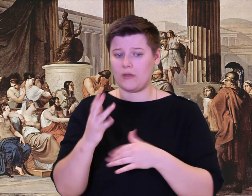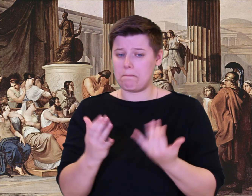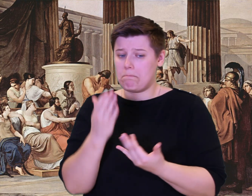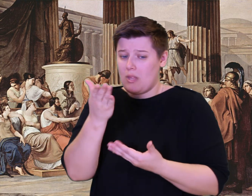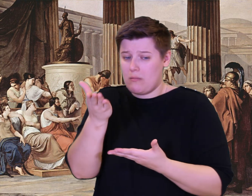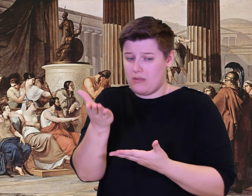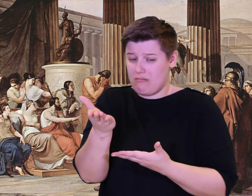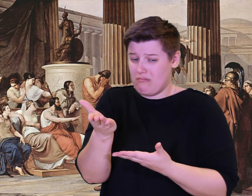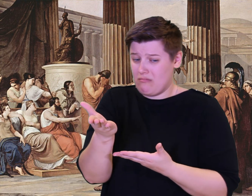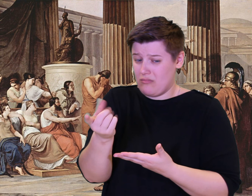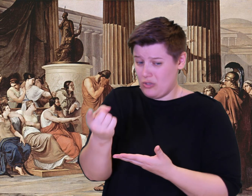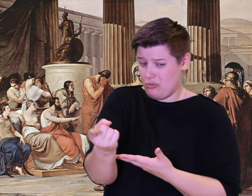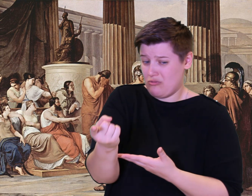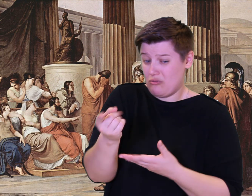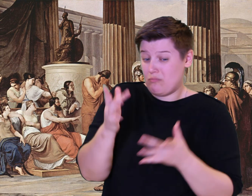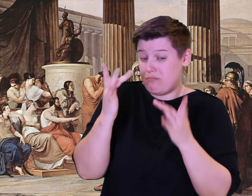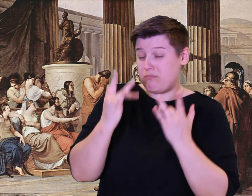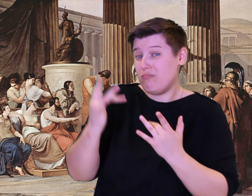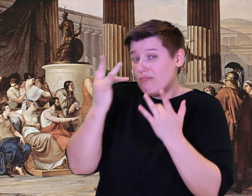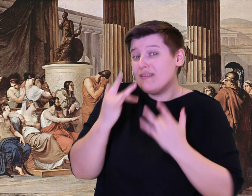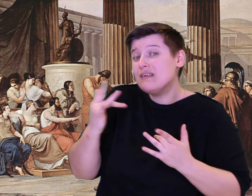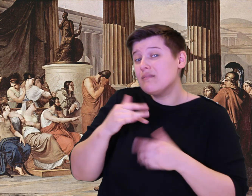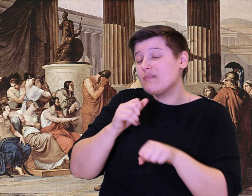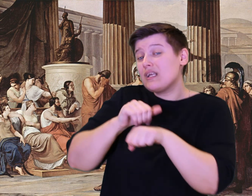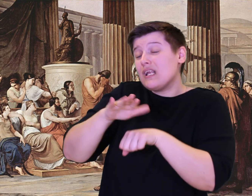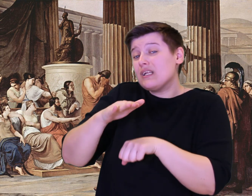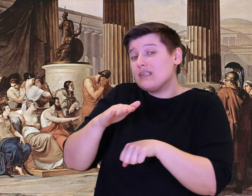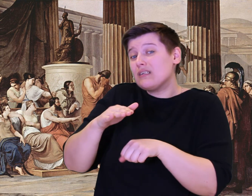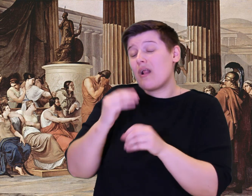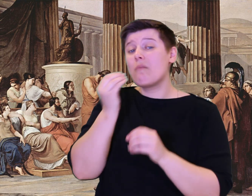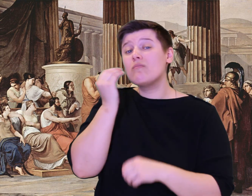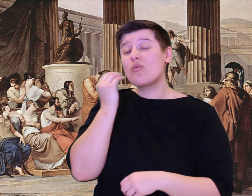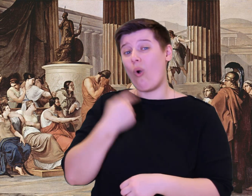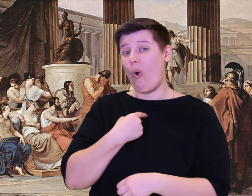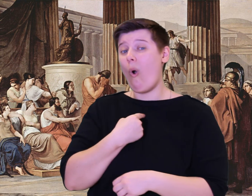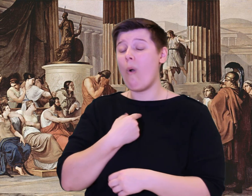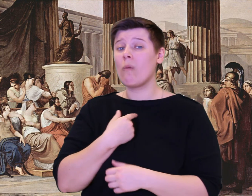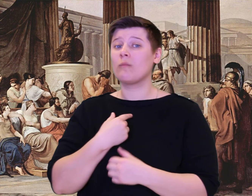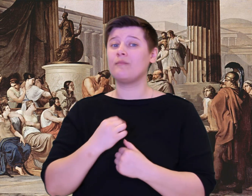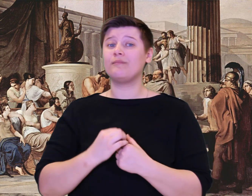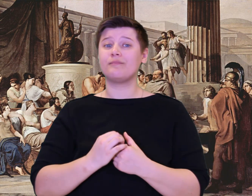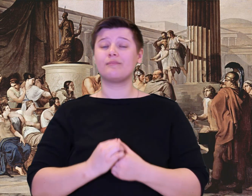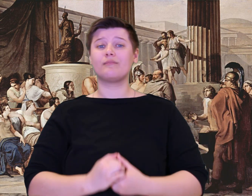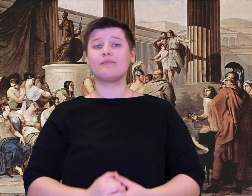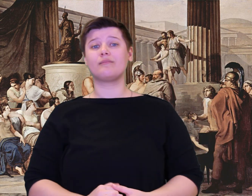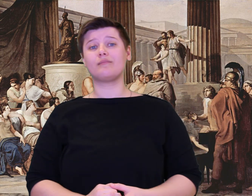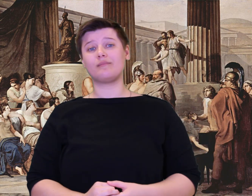me and send me home, but you are in a cruel rage beyond what anyone could bear.